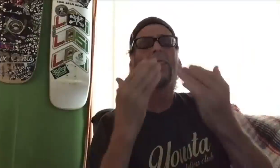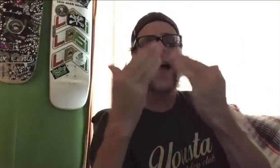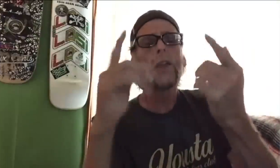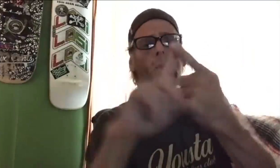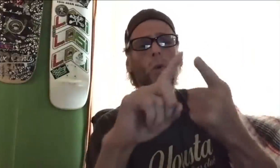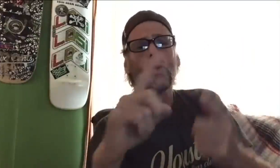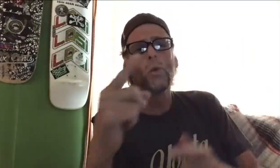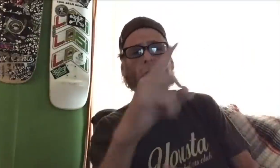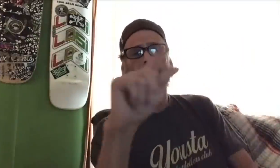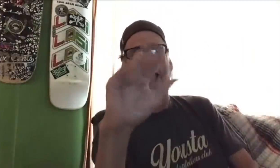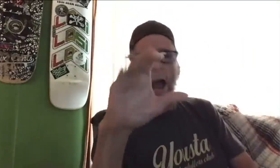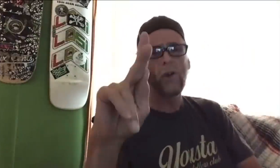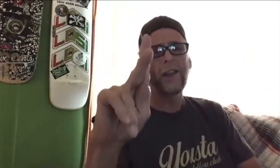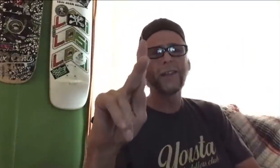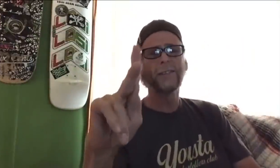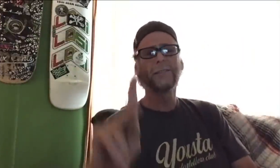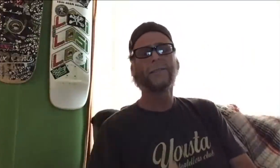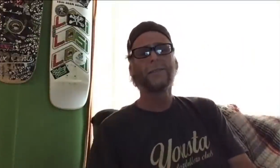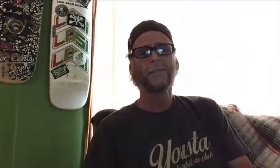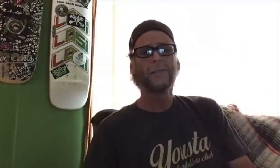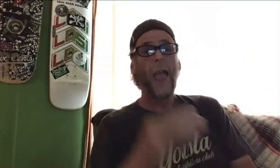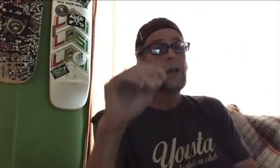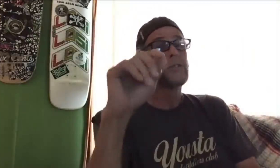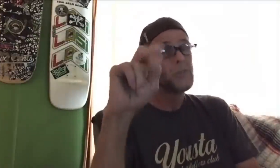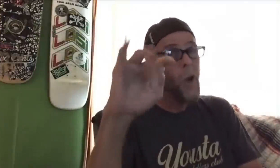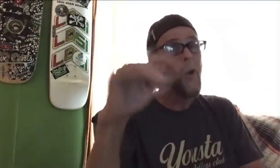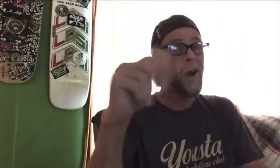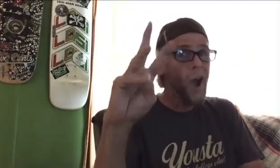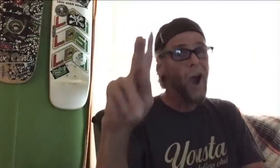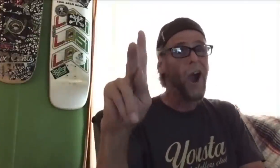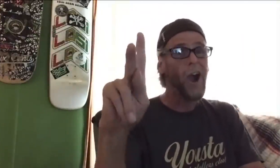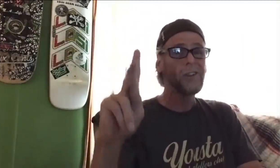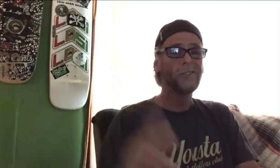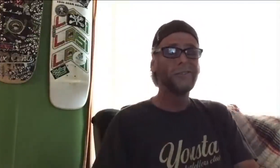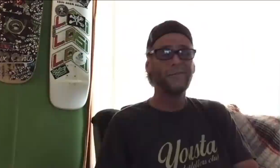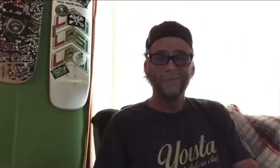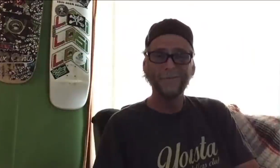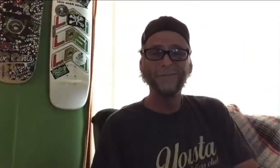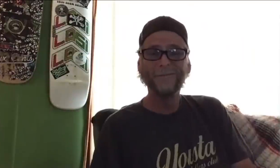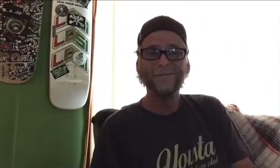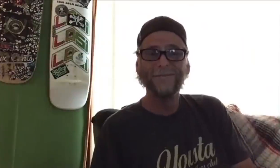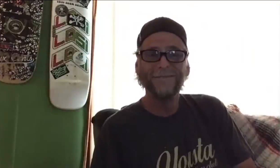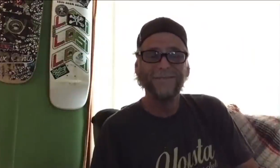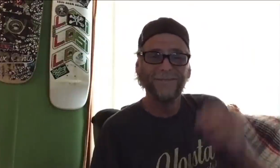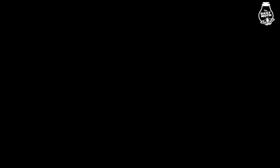Thank you to Darrick, and Tony Hawk!